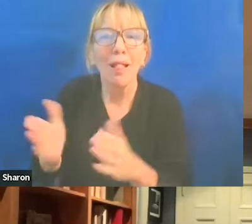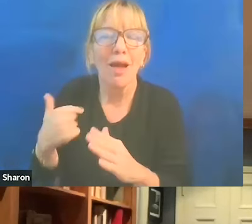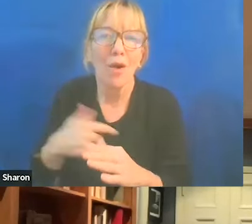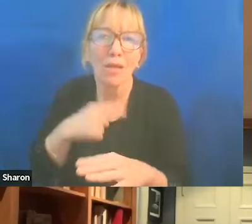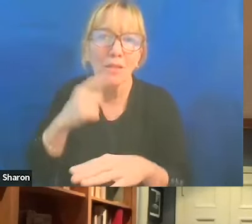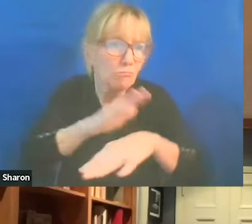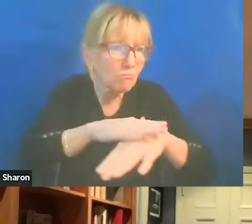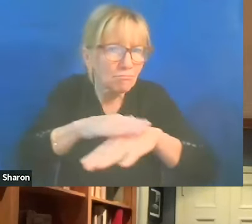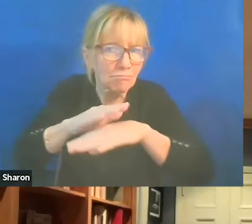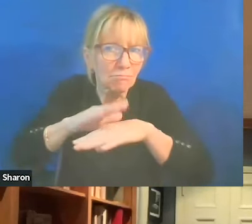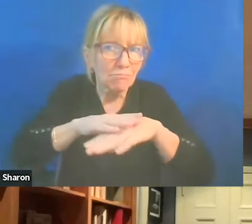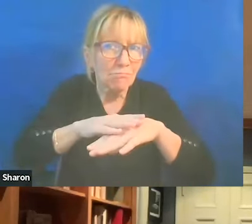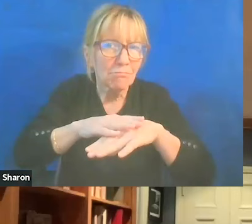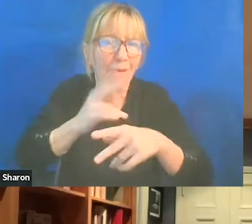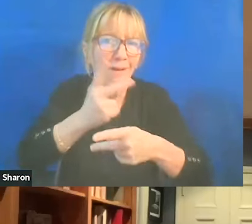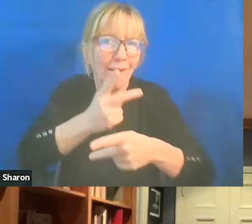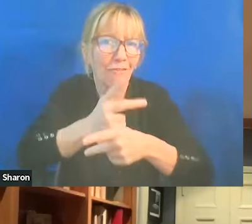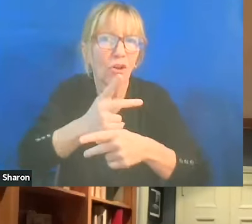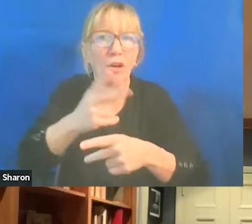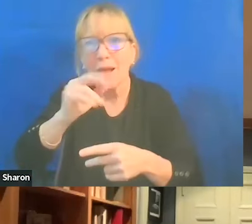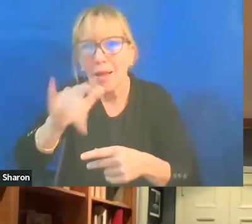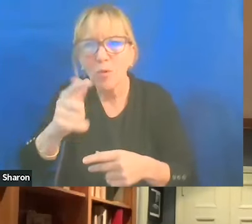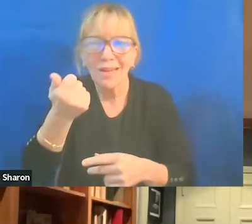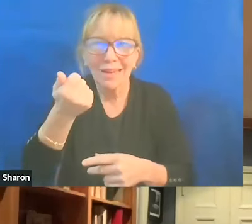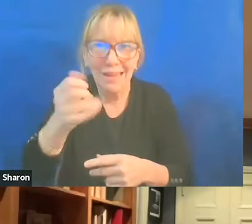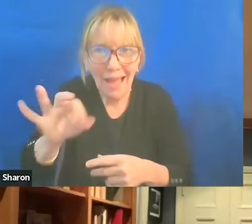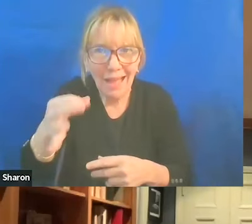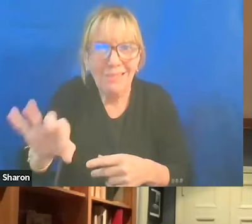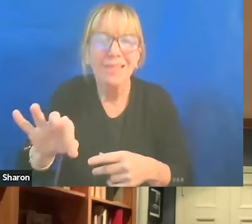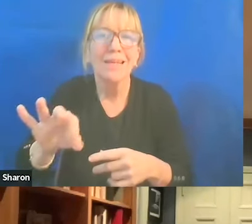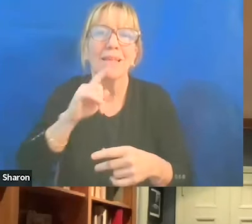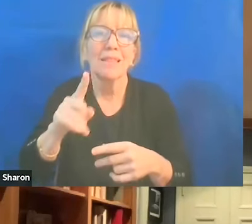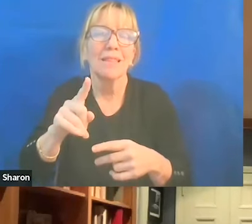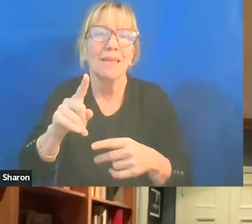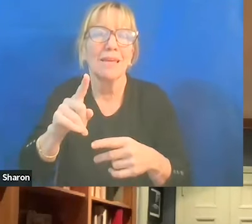of watch for April 19th, the anniversary of Waco. Something's likely to happen.